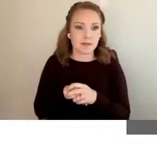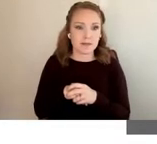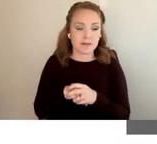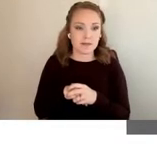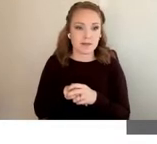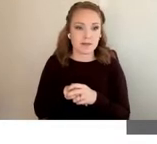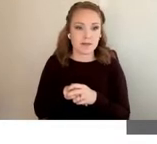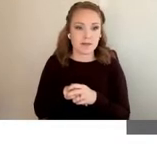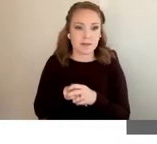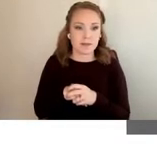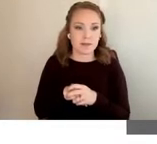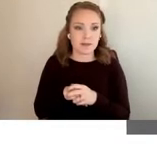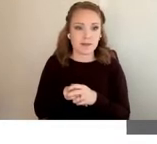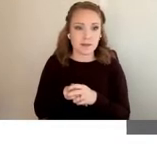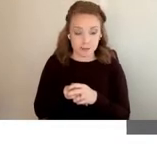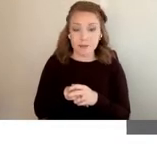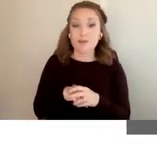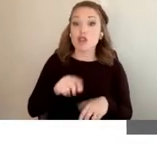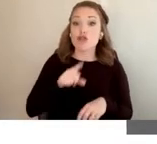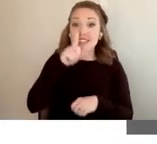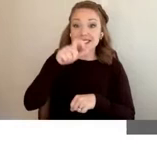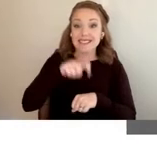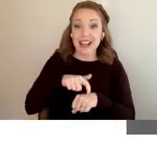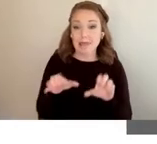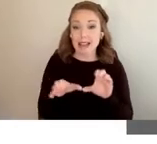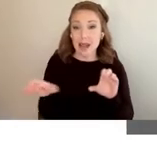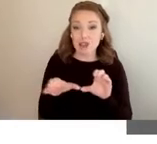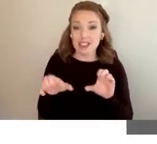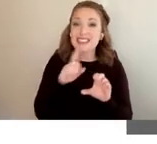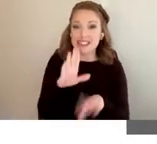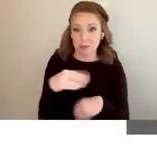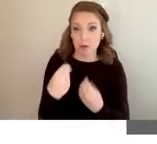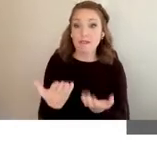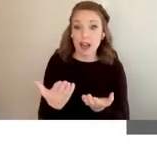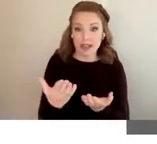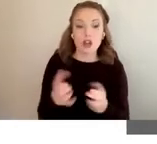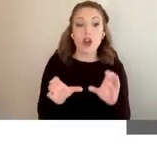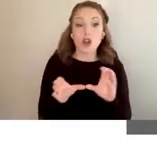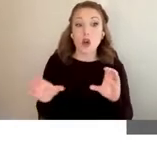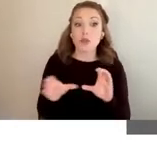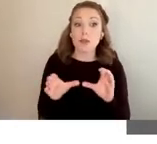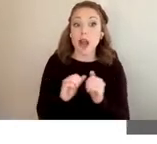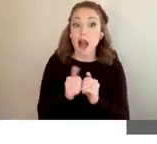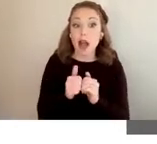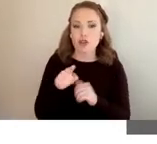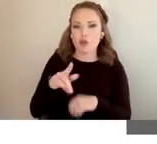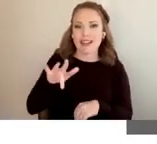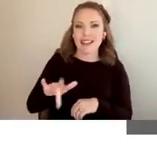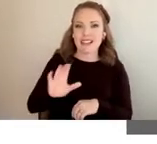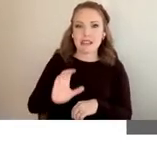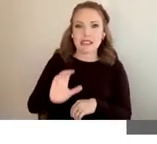Real-time captioning has provided. The captions can be found by clicking on the closed captions icon on your Zoom